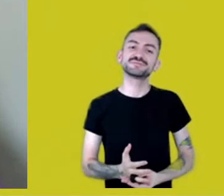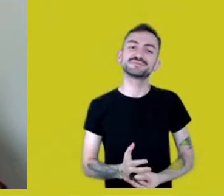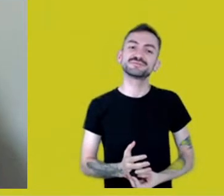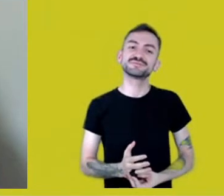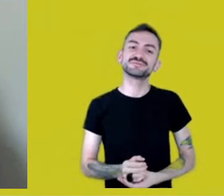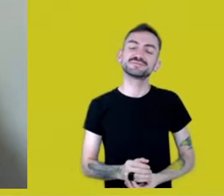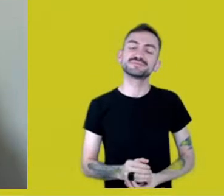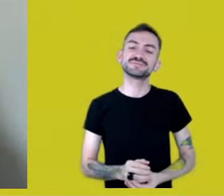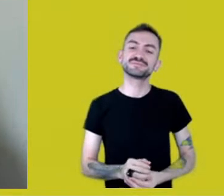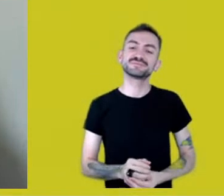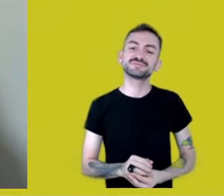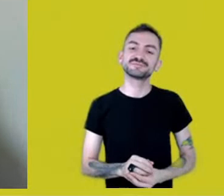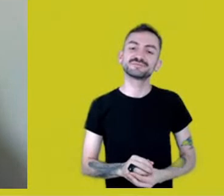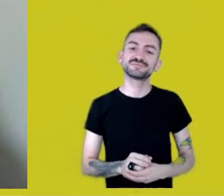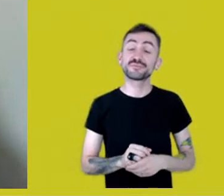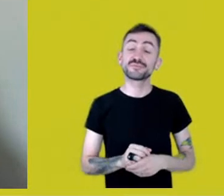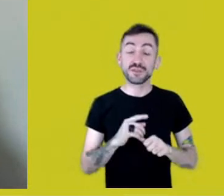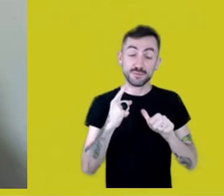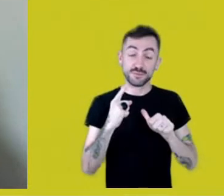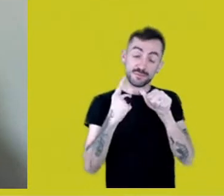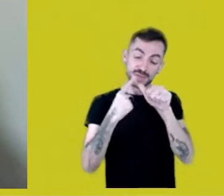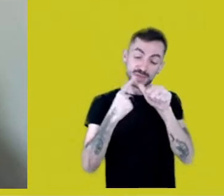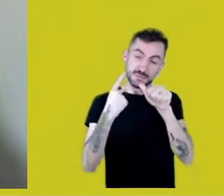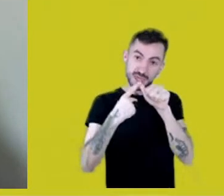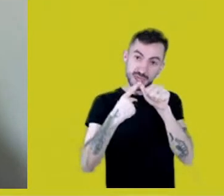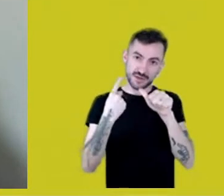First of all, I wanna say that